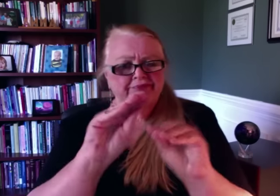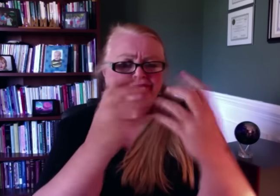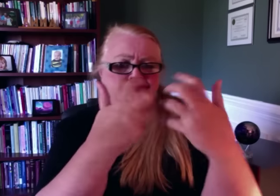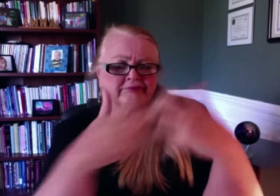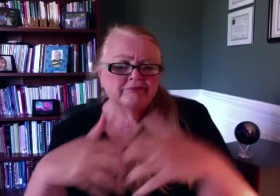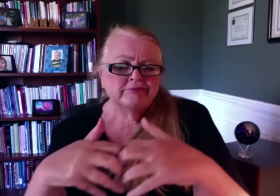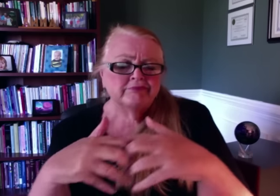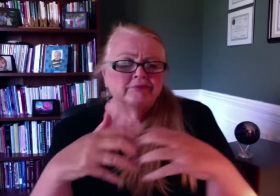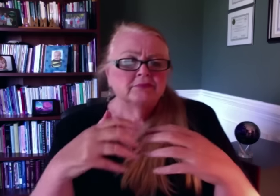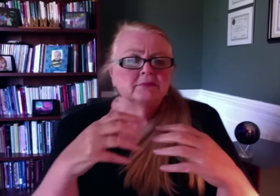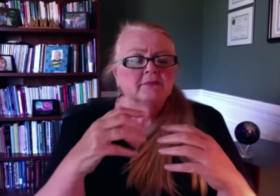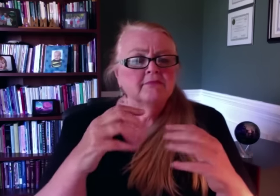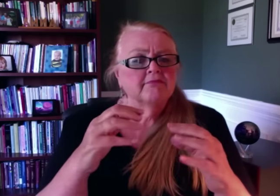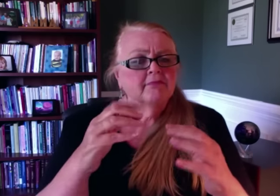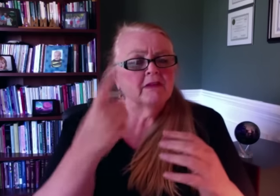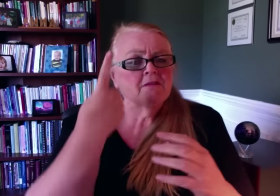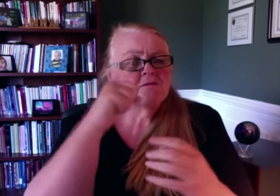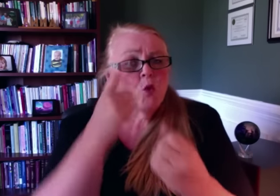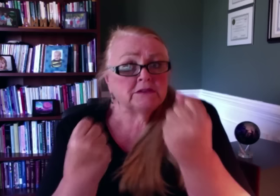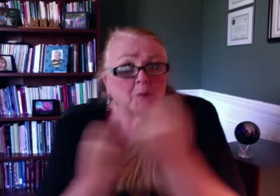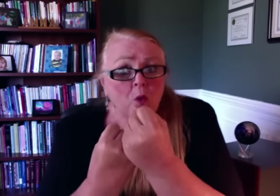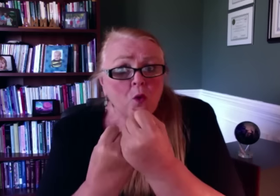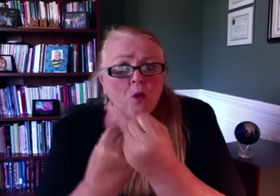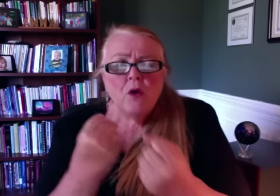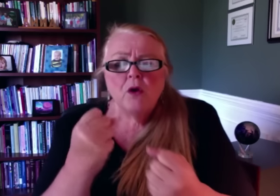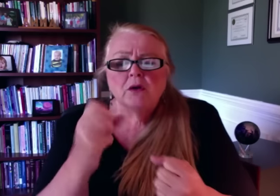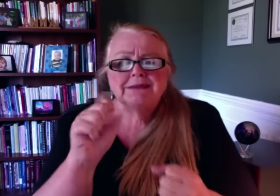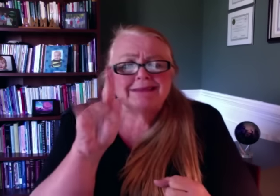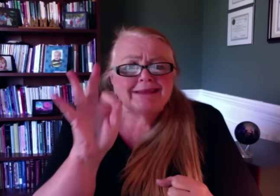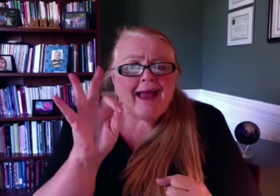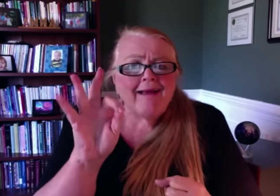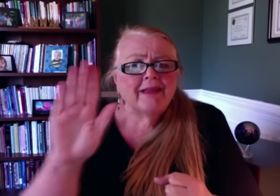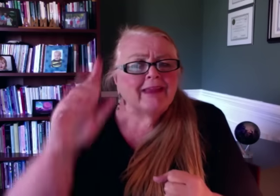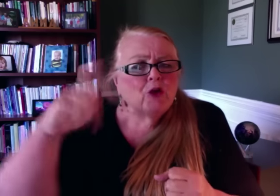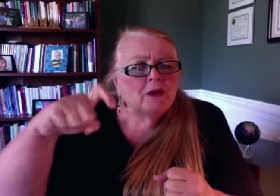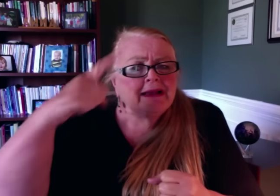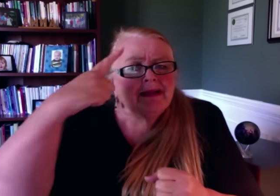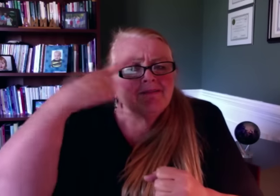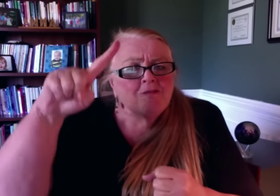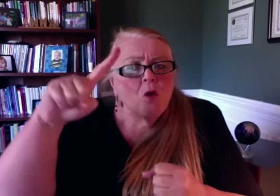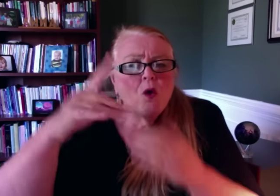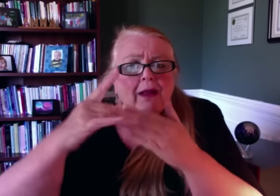in terms of supporting the staff and their needs, especially in the areas of